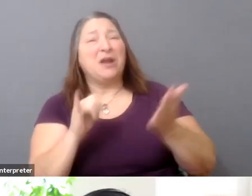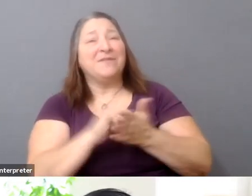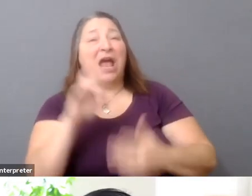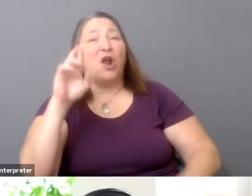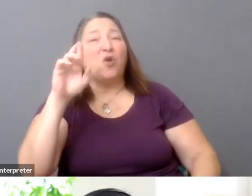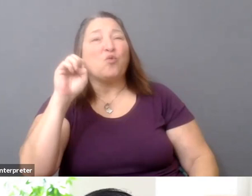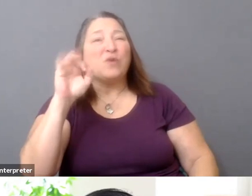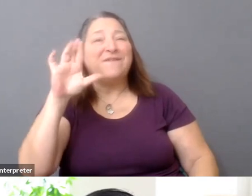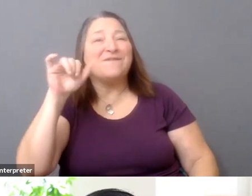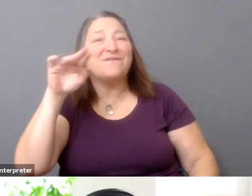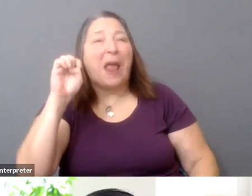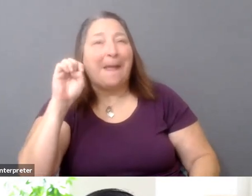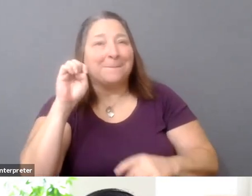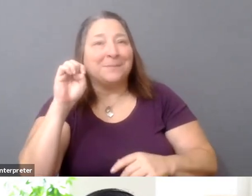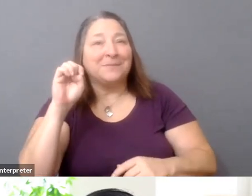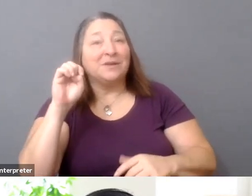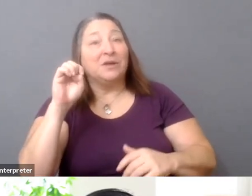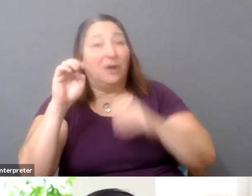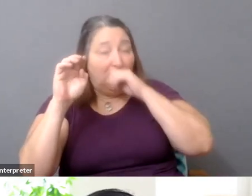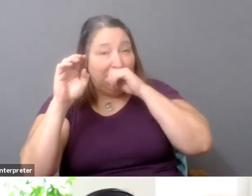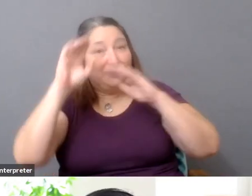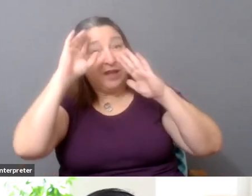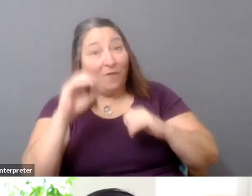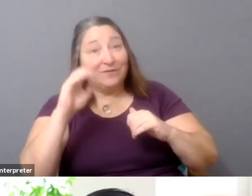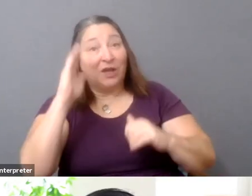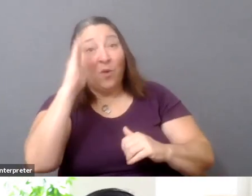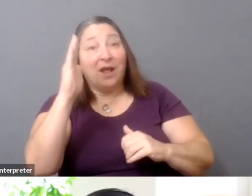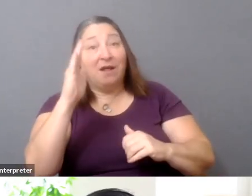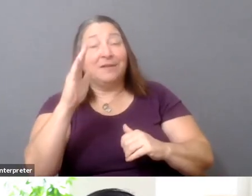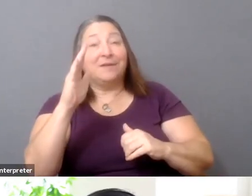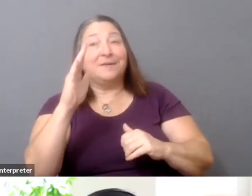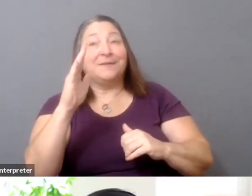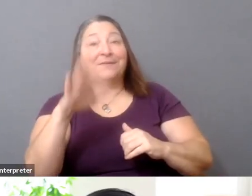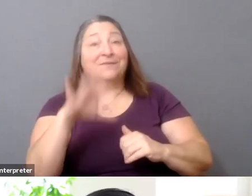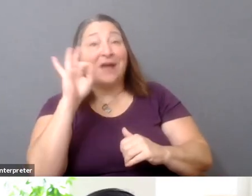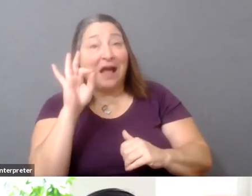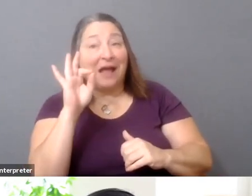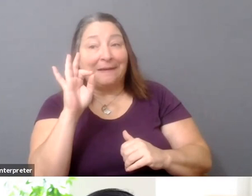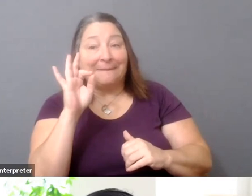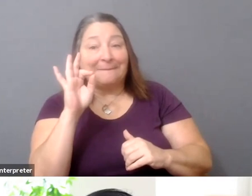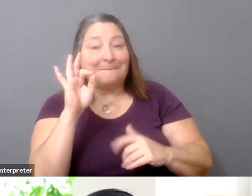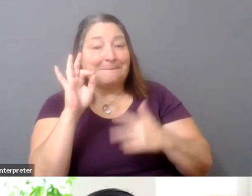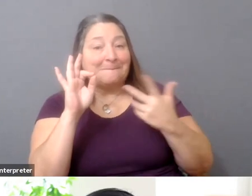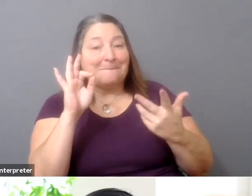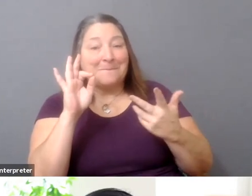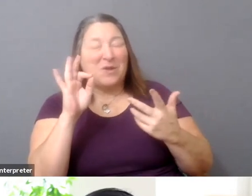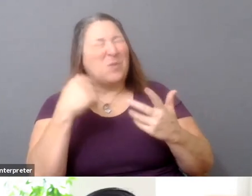helping us all find the agency in our work and not just-- it's very-- we're in this very strange position as filmmakers